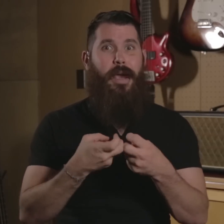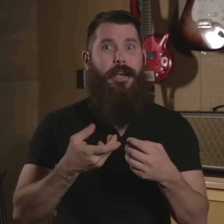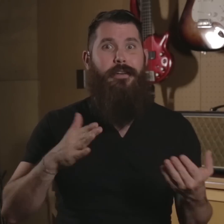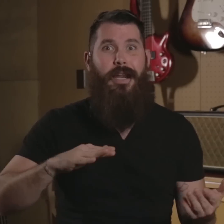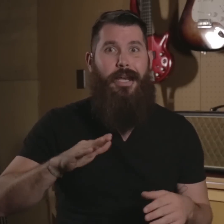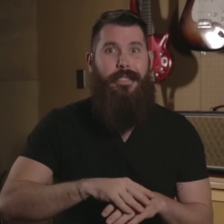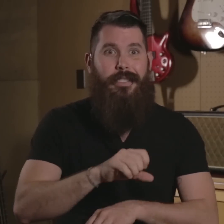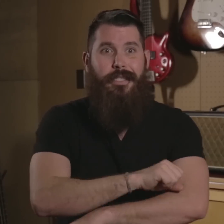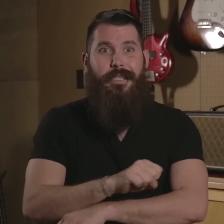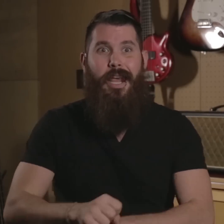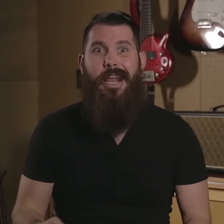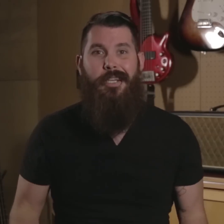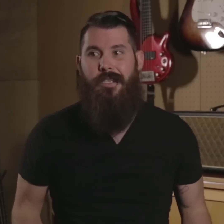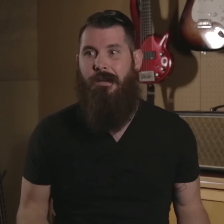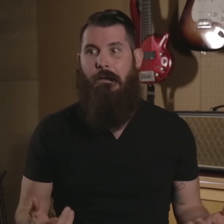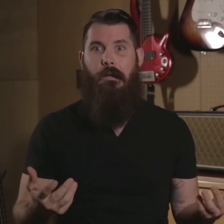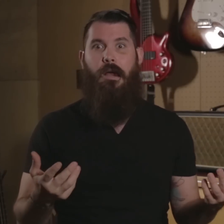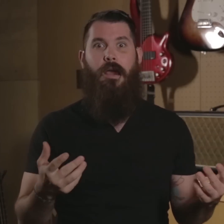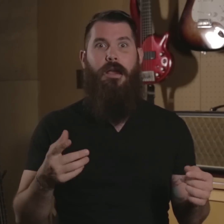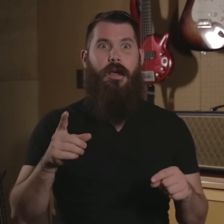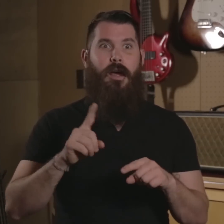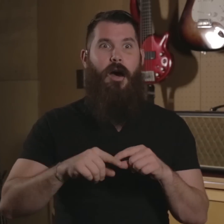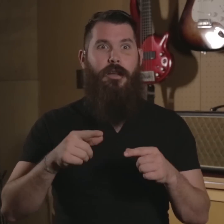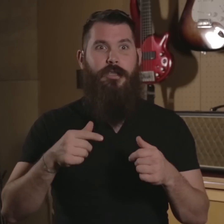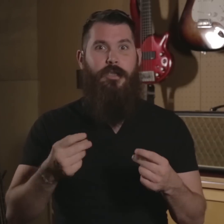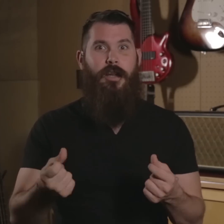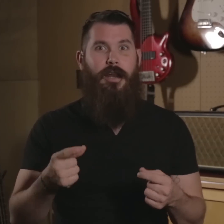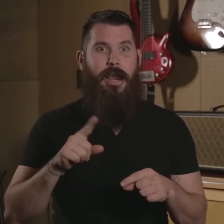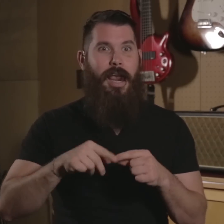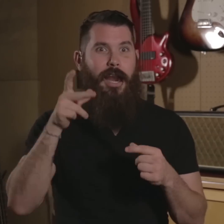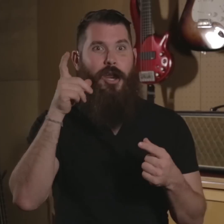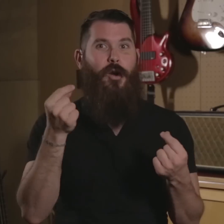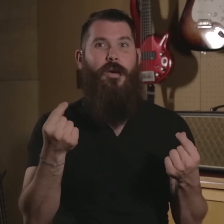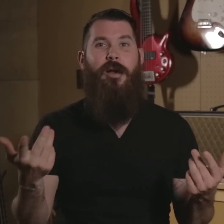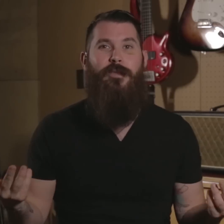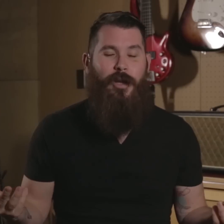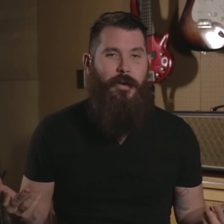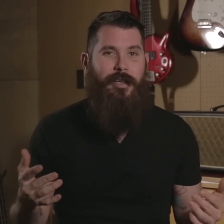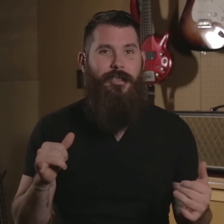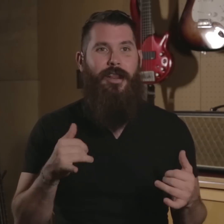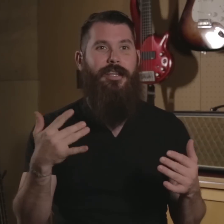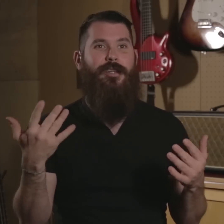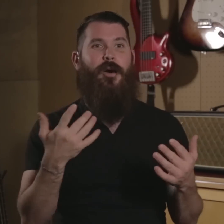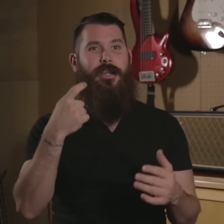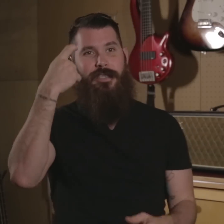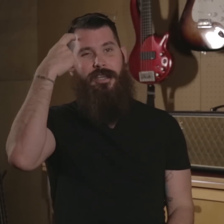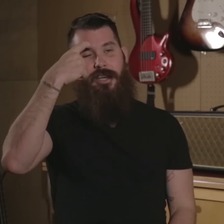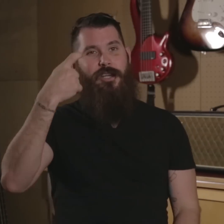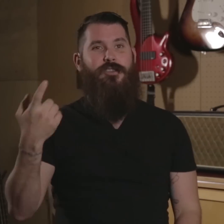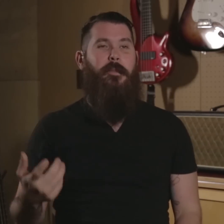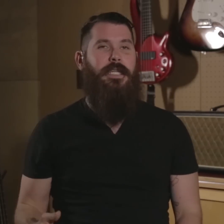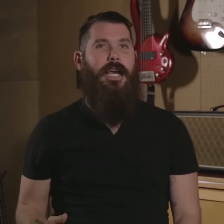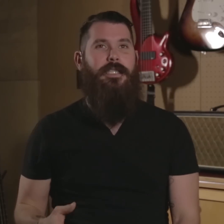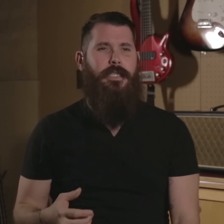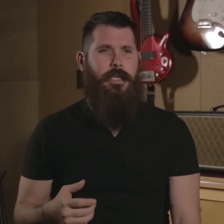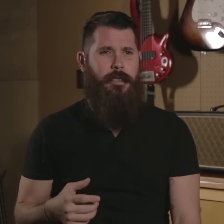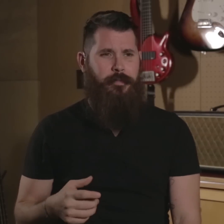my batteries dies on the stage. All of a sudden I can't hear what I'm doing so that's always traumatizing.